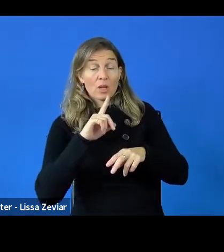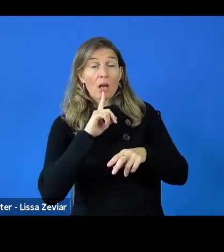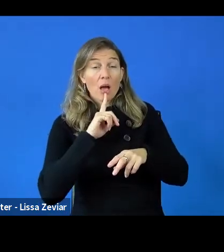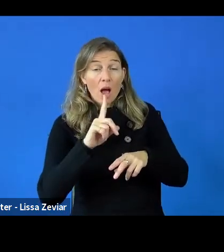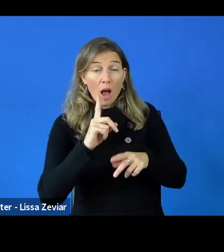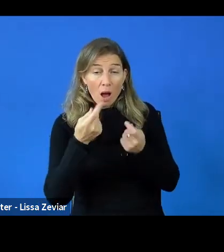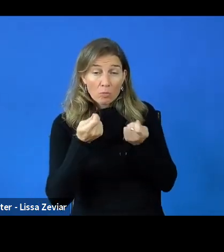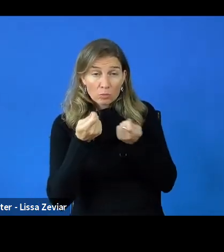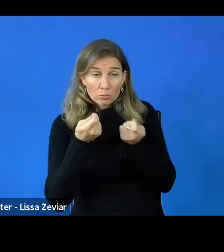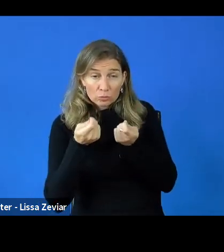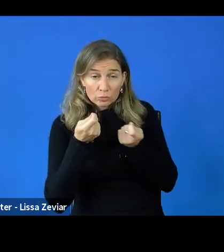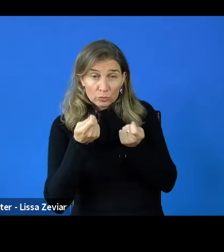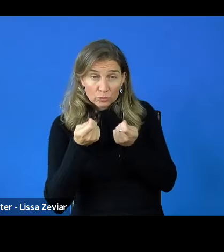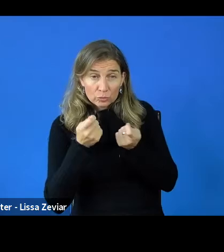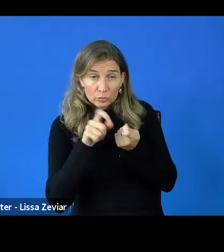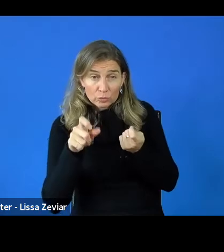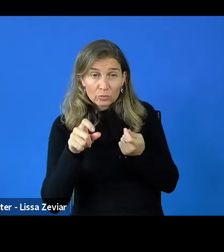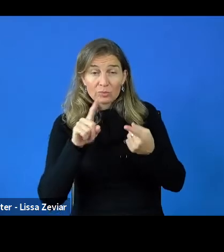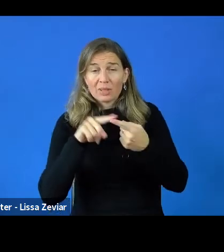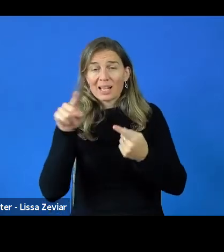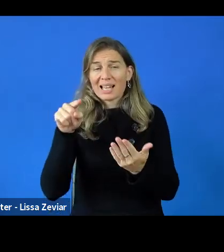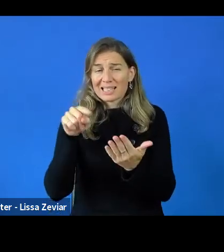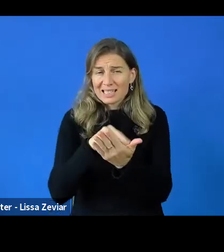This happens in Tik-Tok, YouTube.